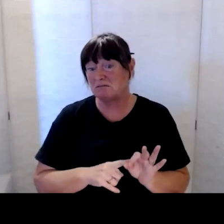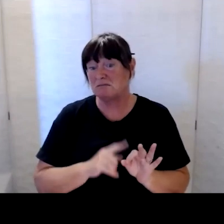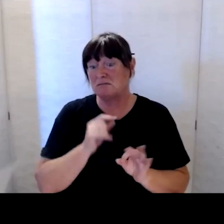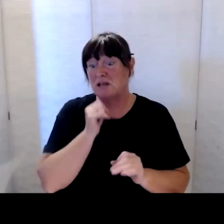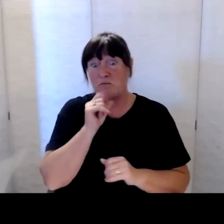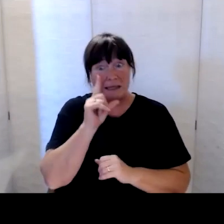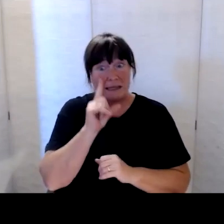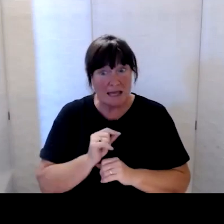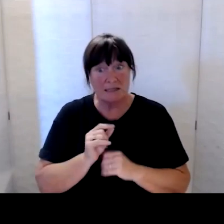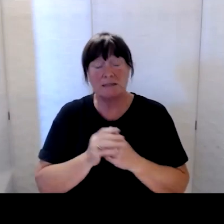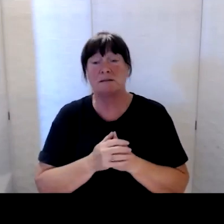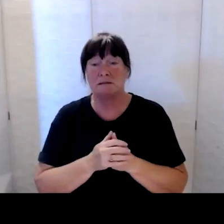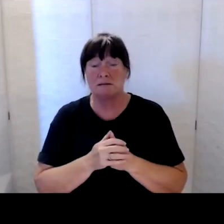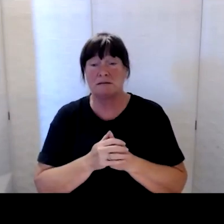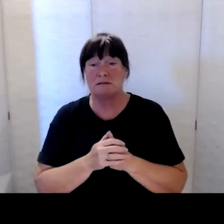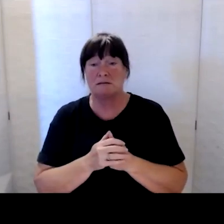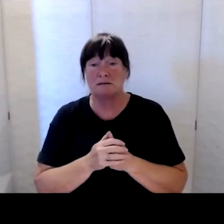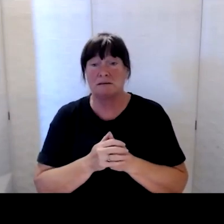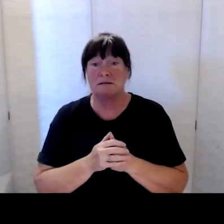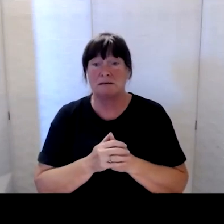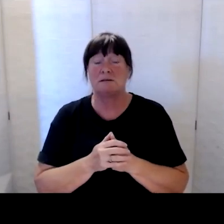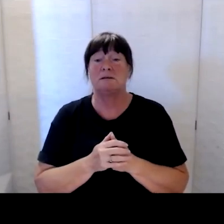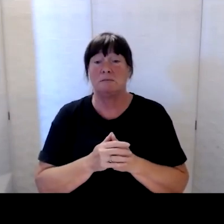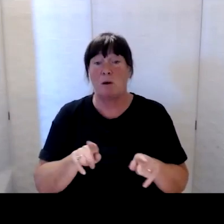and importantly, we’re here to hear your thoughts.